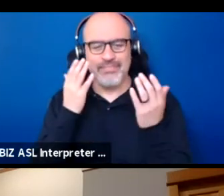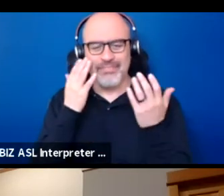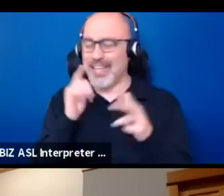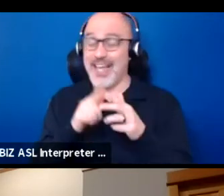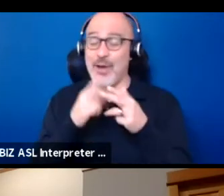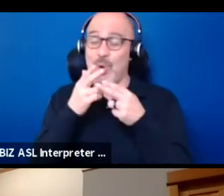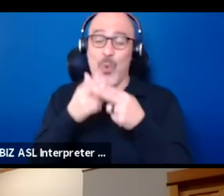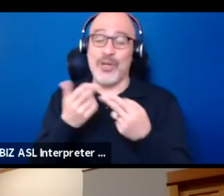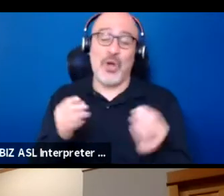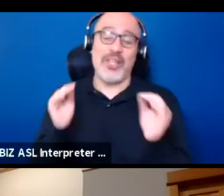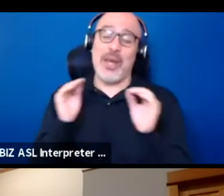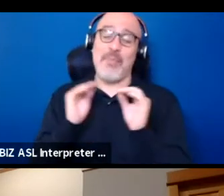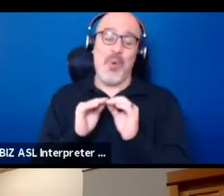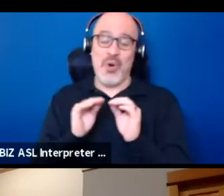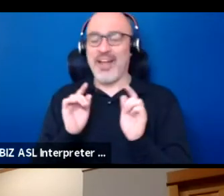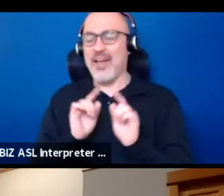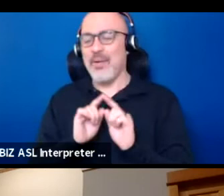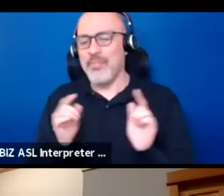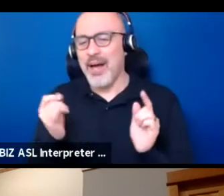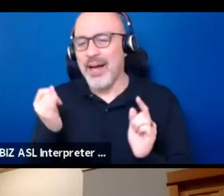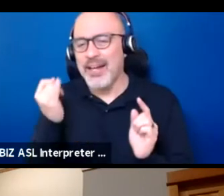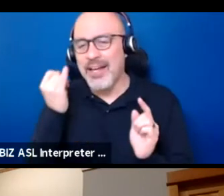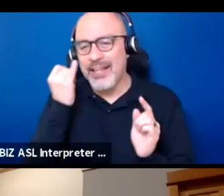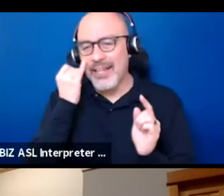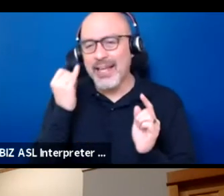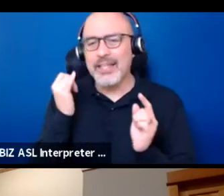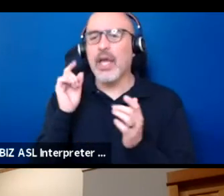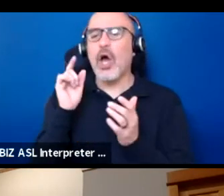But this idea of what would it look like